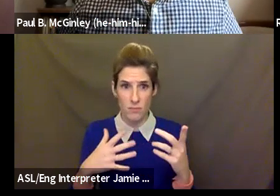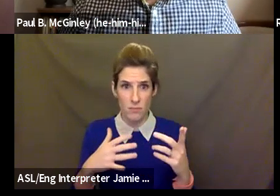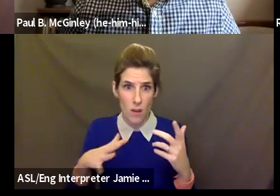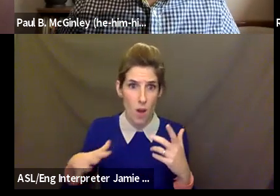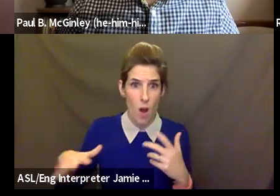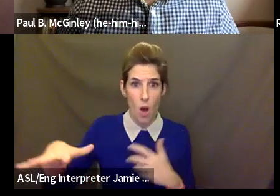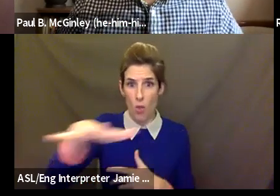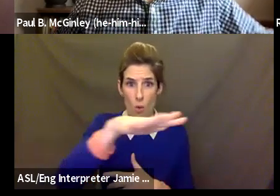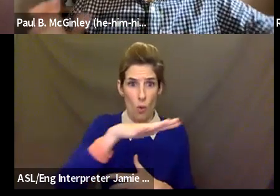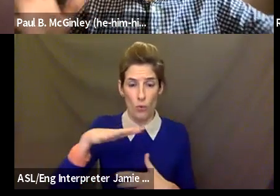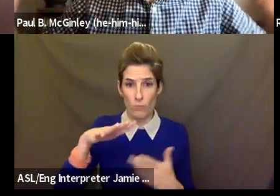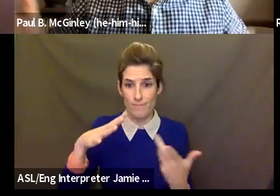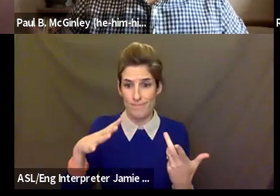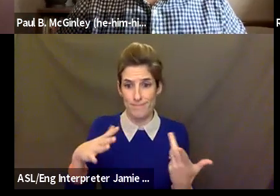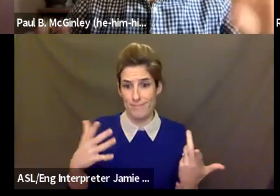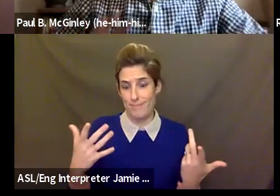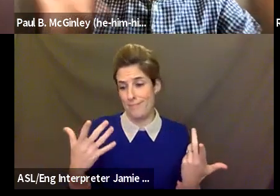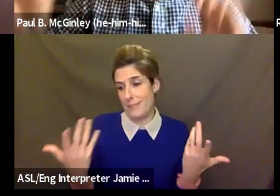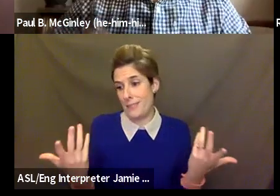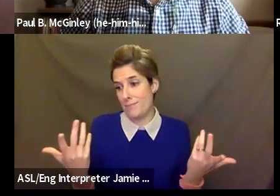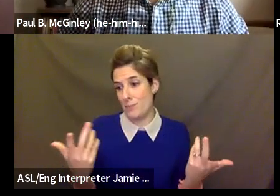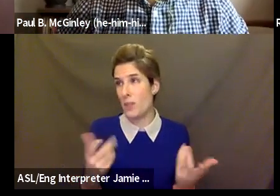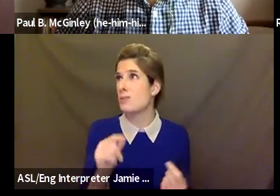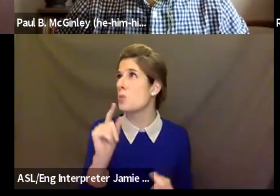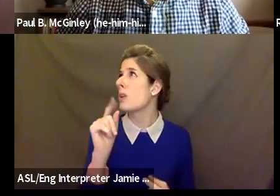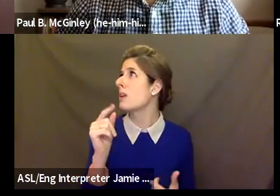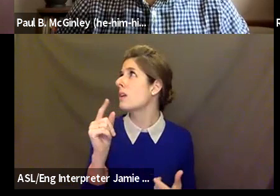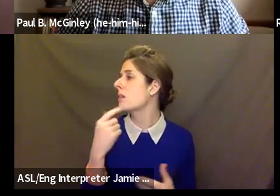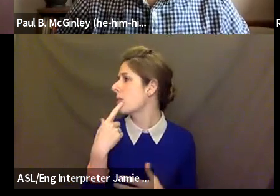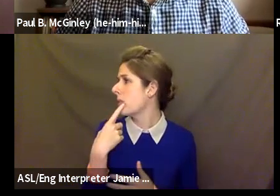something, well, no, in total, it must have been 40 different